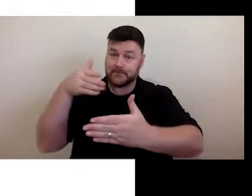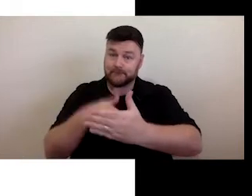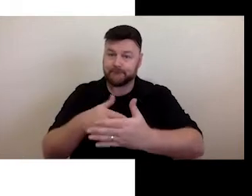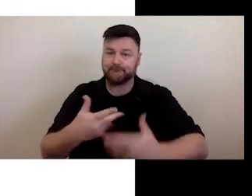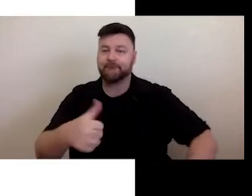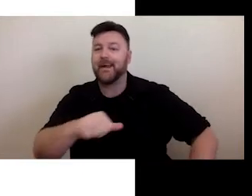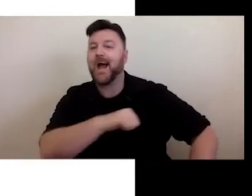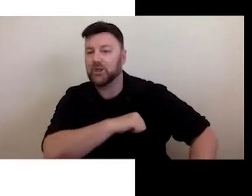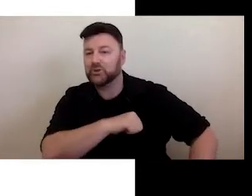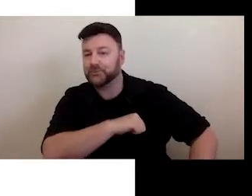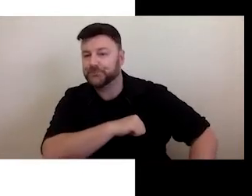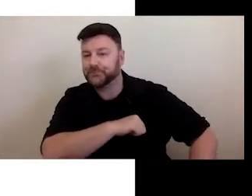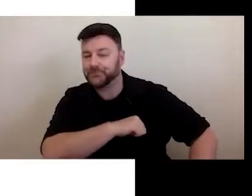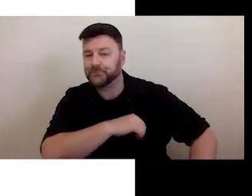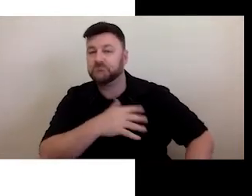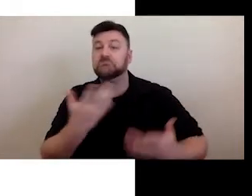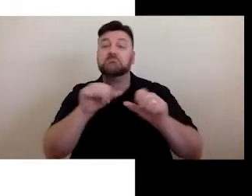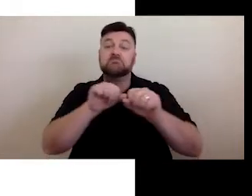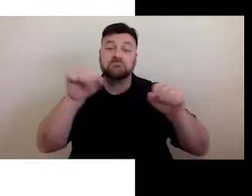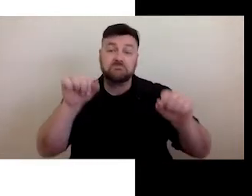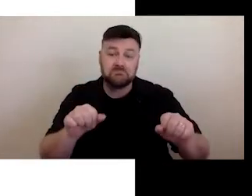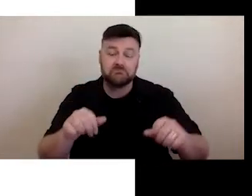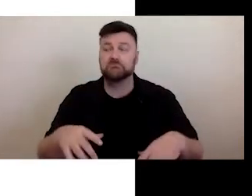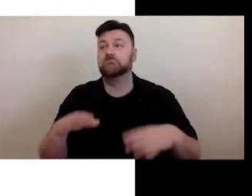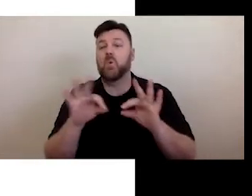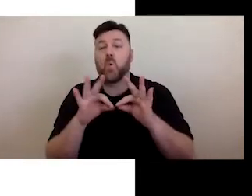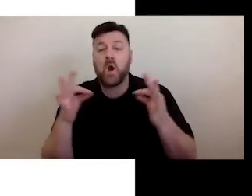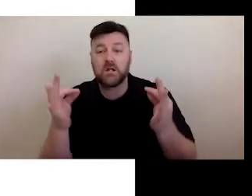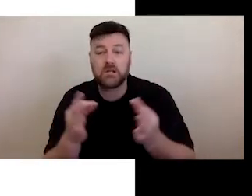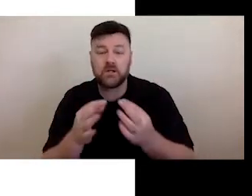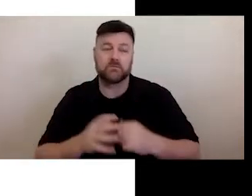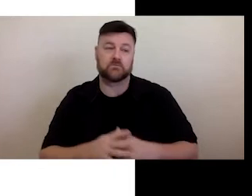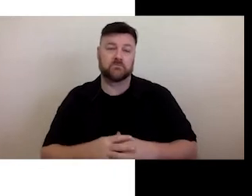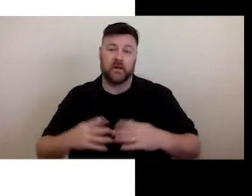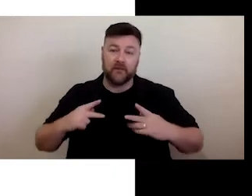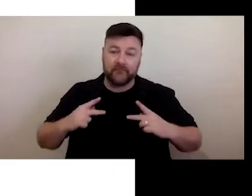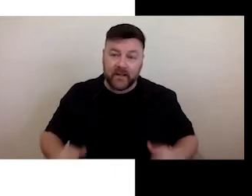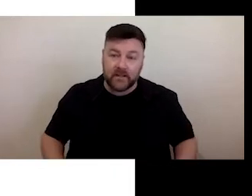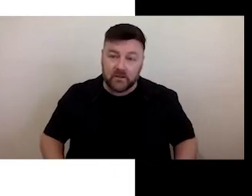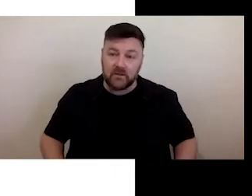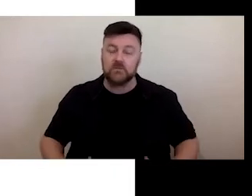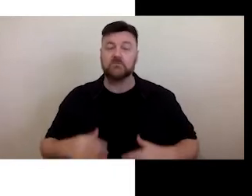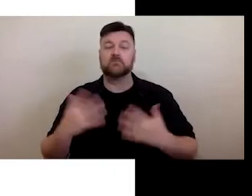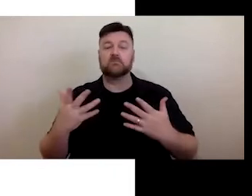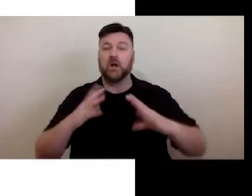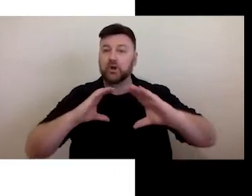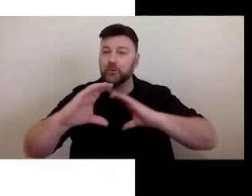organisational, physical, communication or informational, and